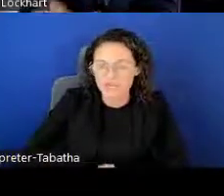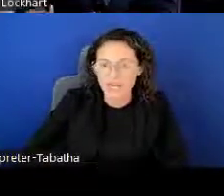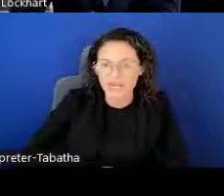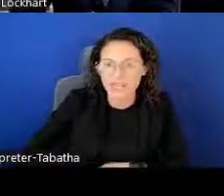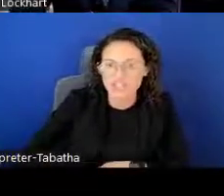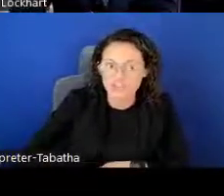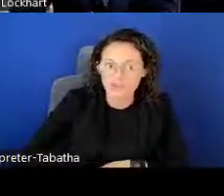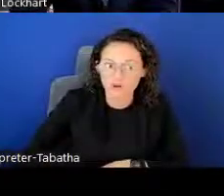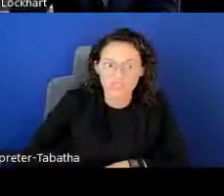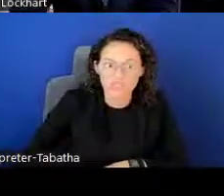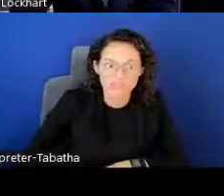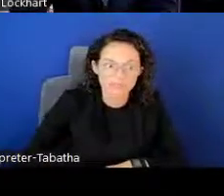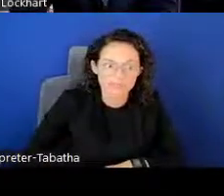to NIH's overall mission.